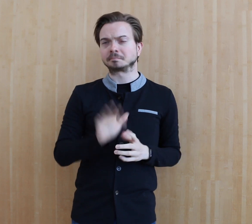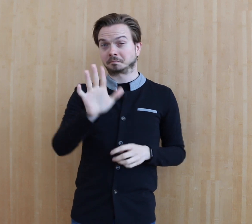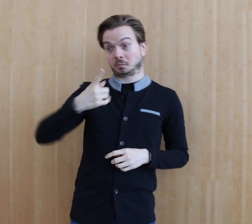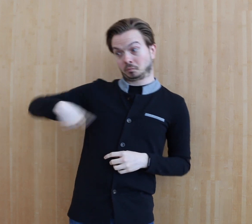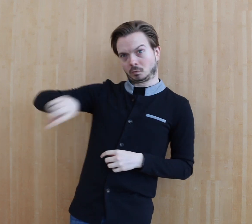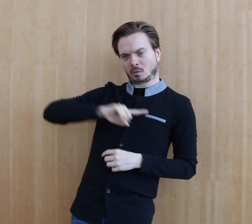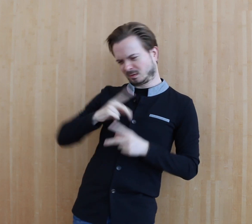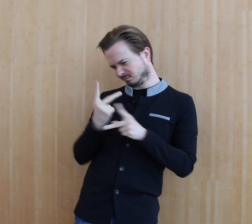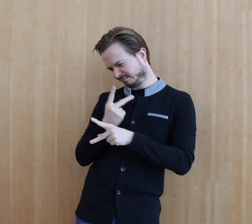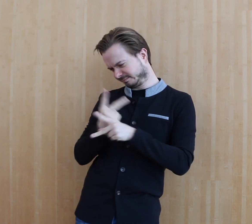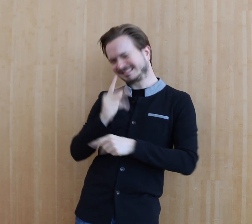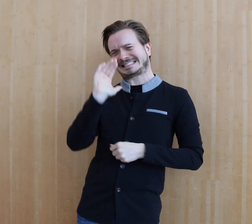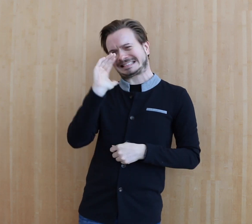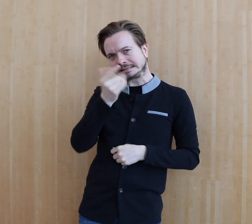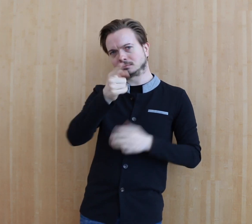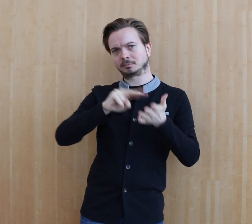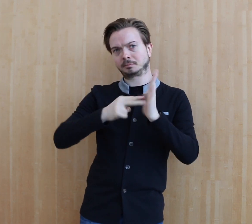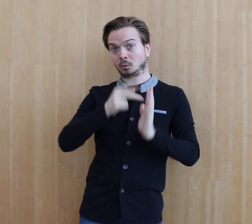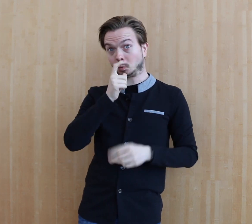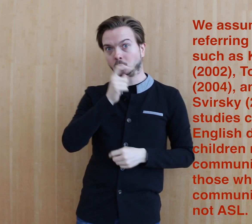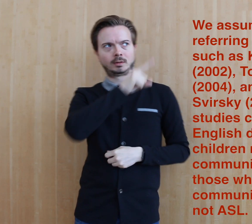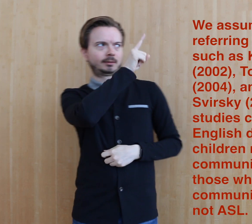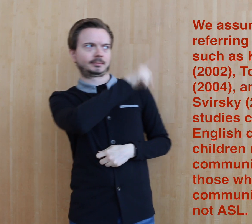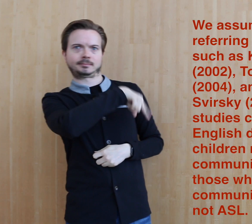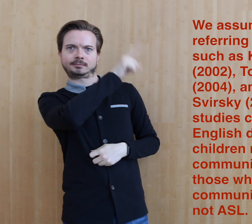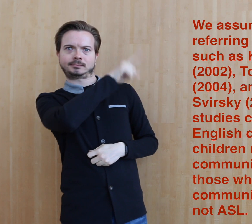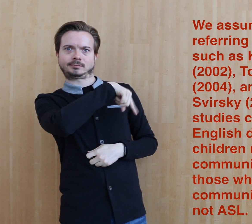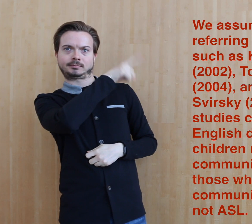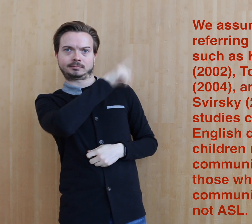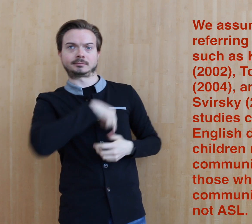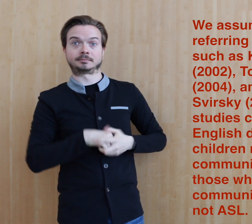We, the department, have assumed that you are referring to these publications listed to the left of me on the screen here.